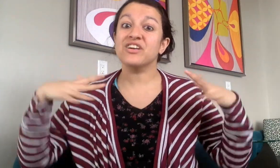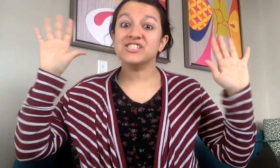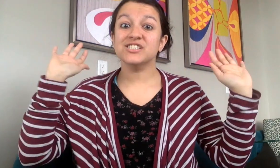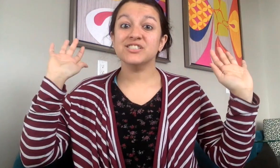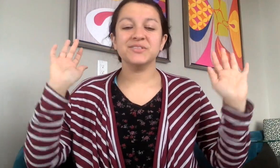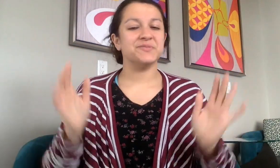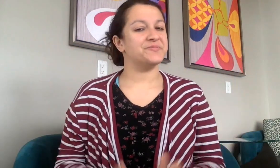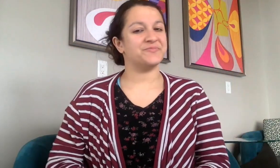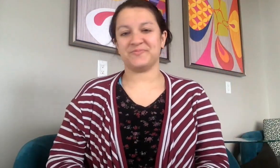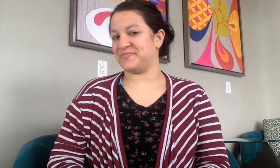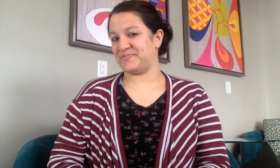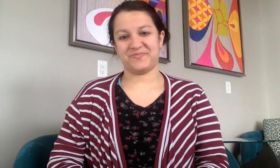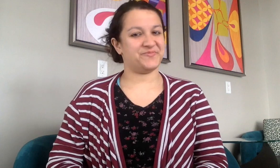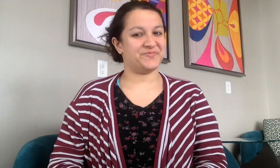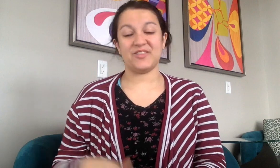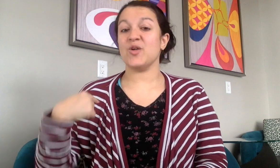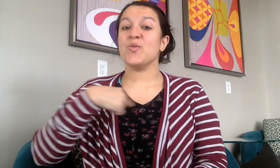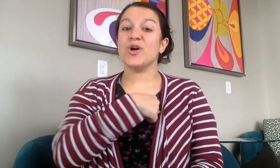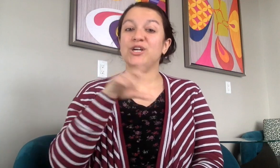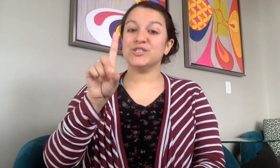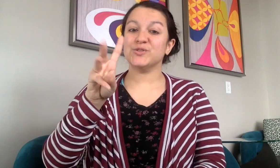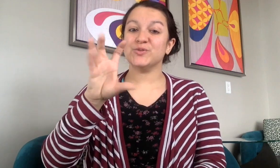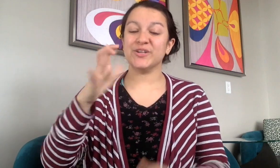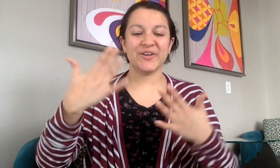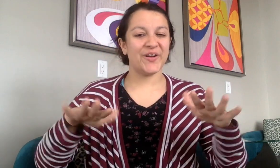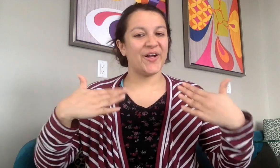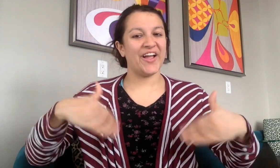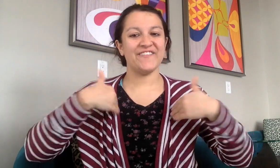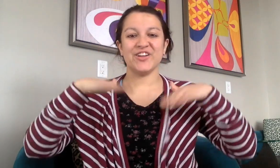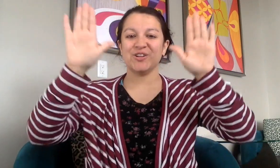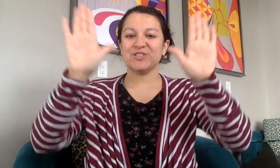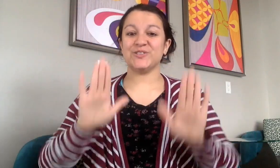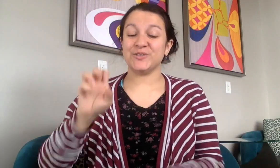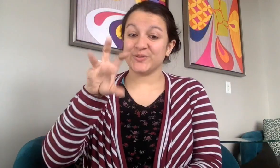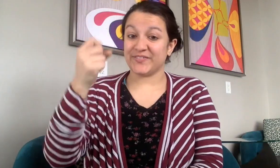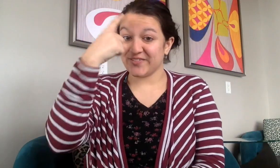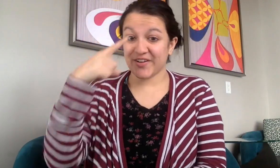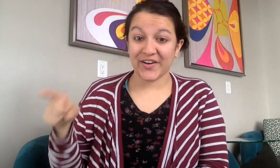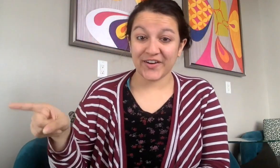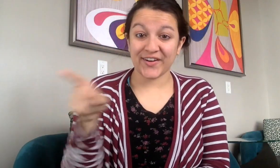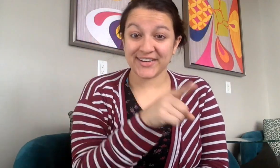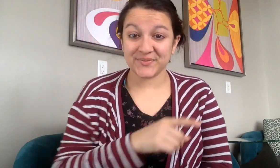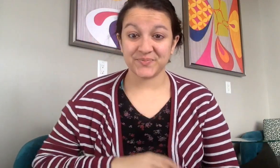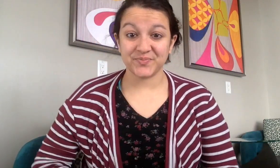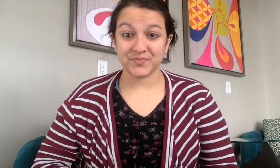We are done? (Payal shook her head) DWC have great news for you!